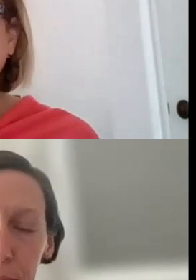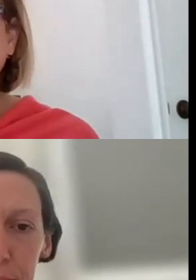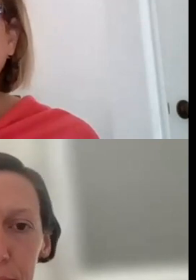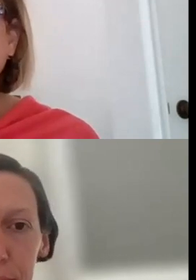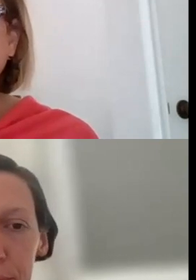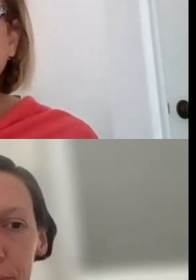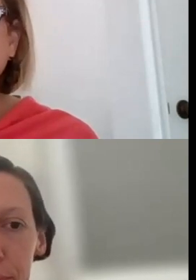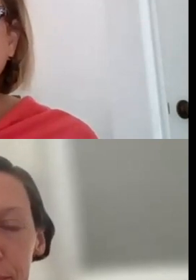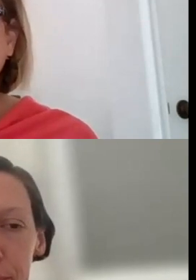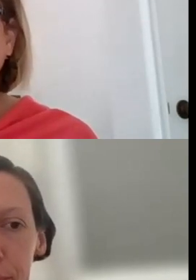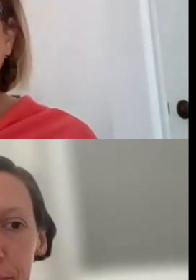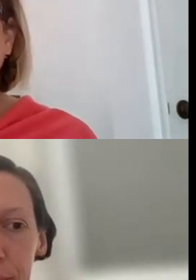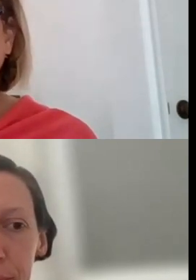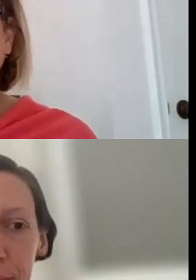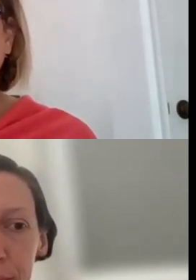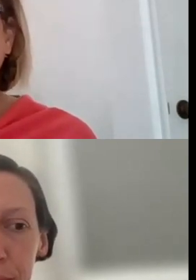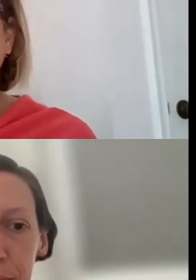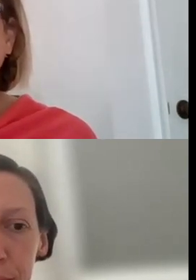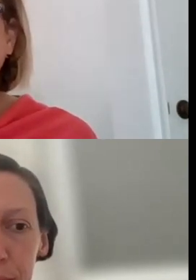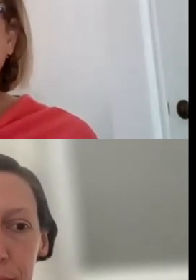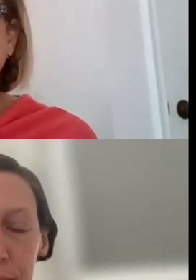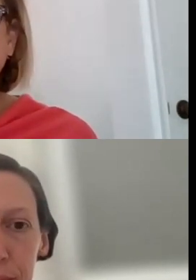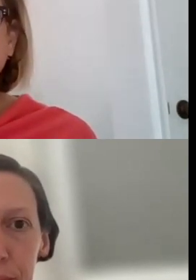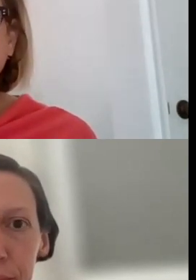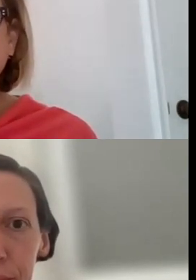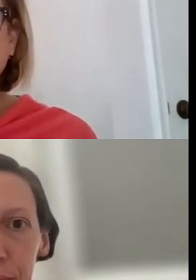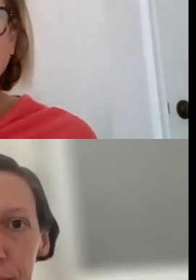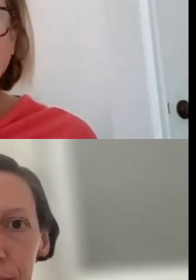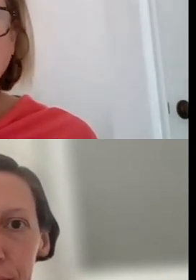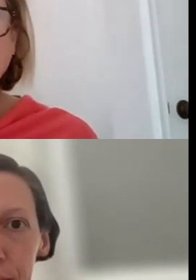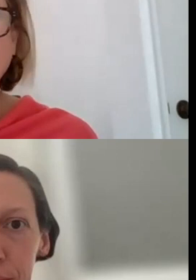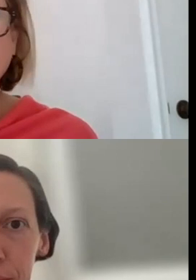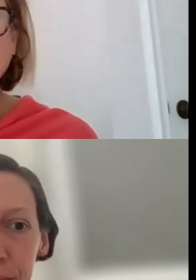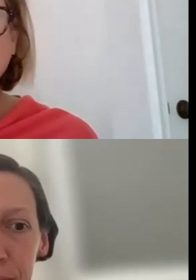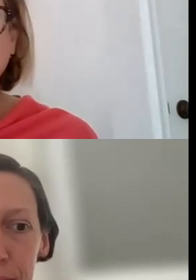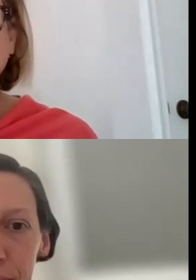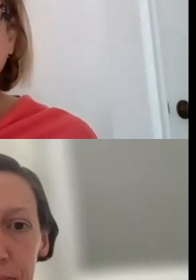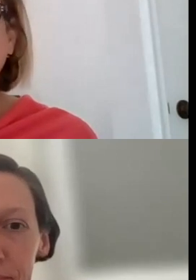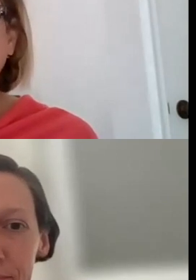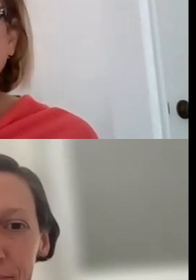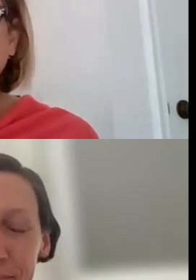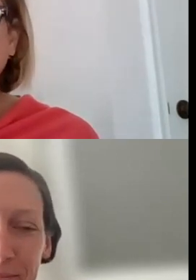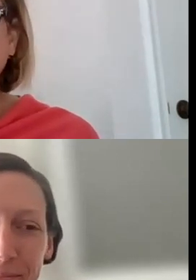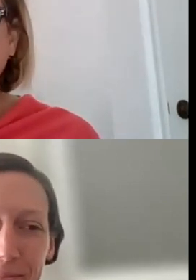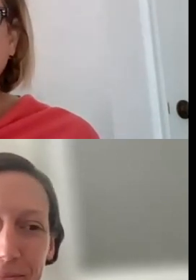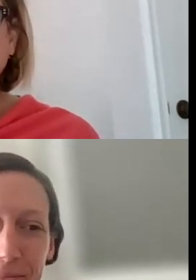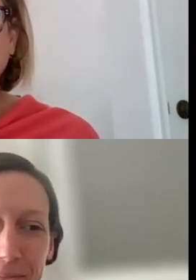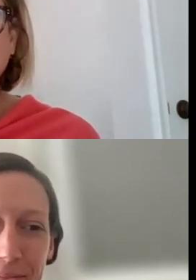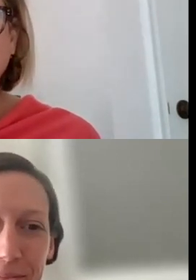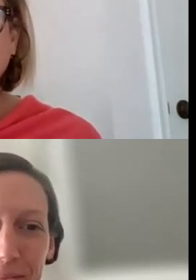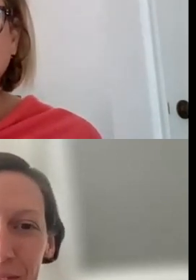I CAN, JENNY CAN JUMP IN HERE AS WELL BECAUSE IT LOOKED LIKE SHE MIGHT HAVE A COMMENT.